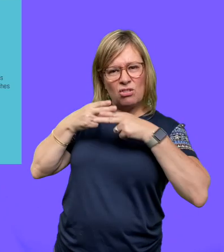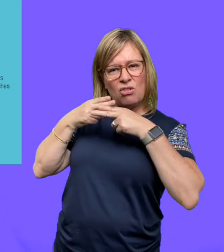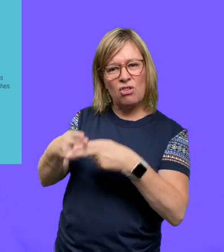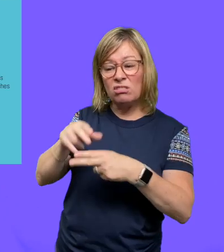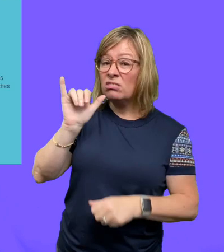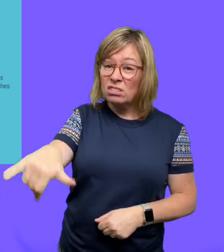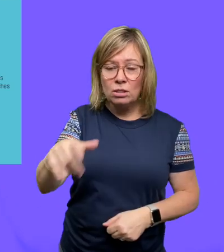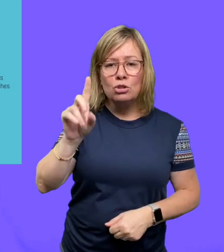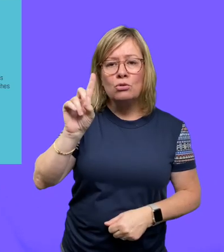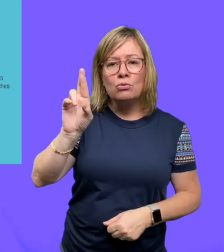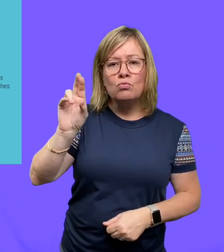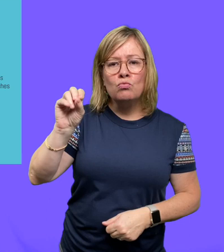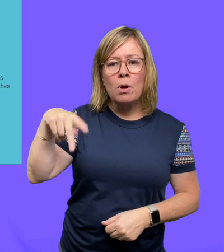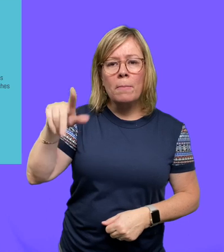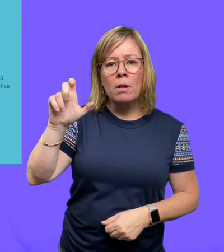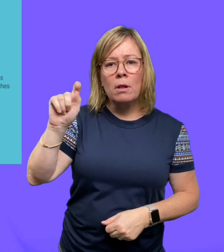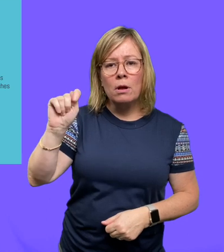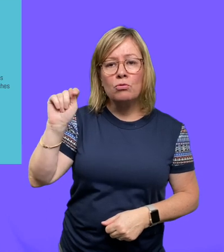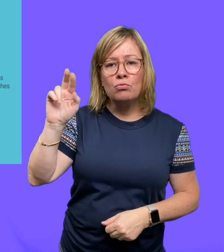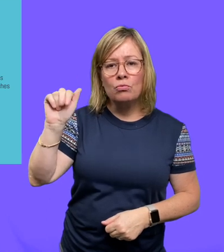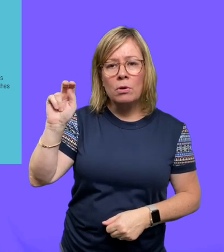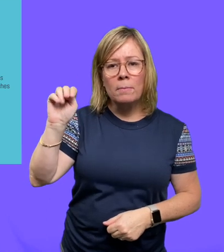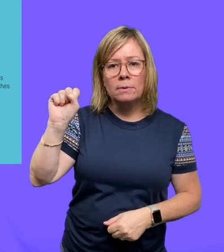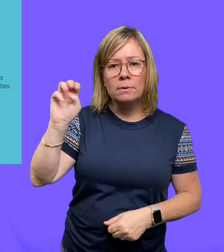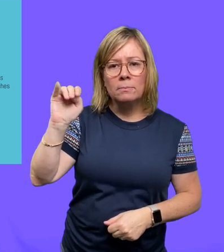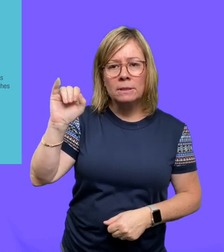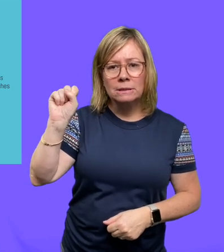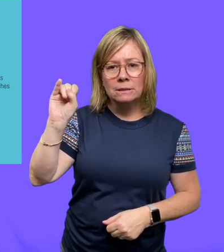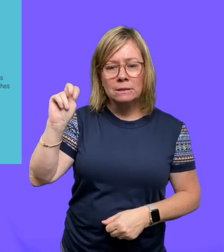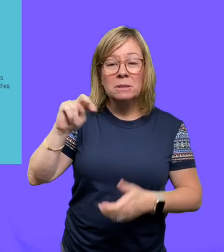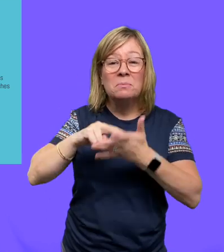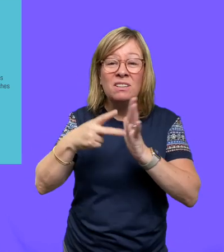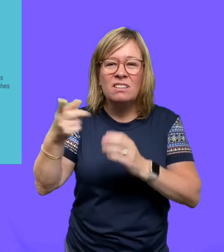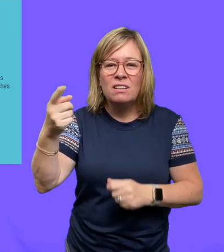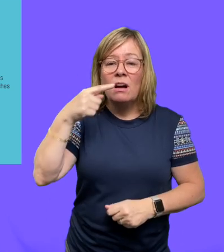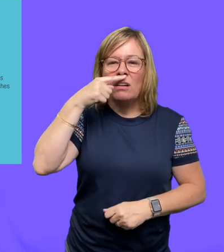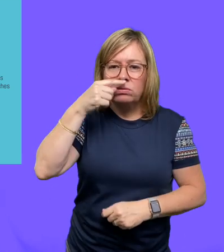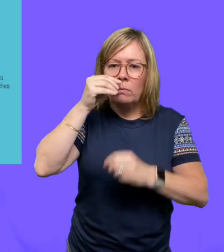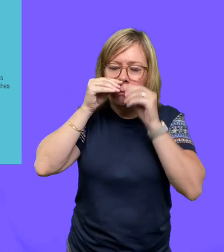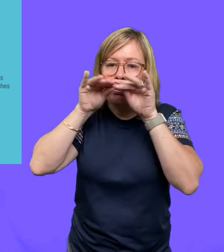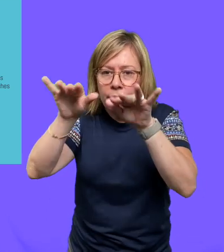Scientists call that droplet transmission. That can occur through